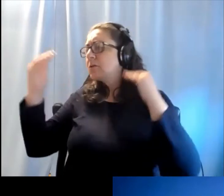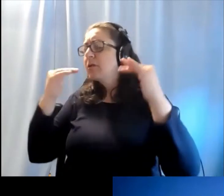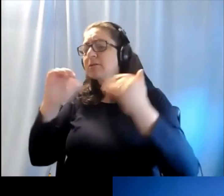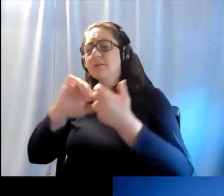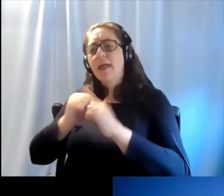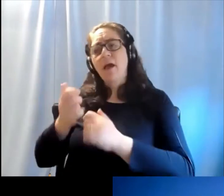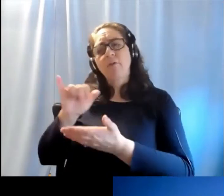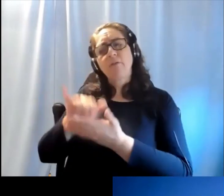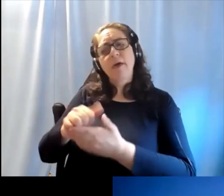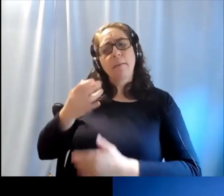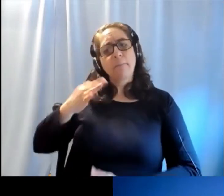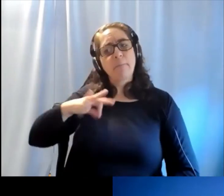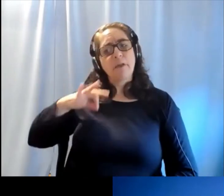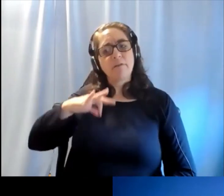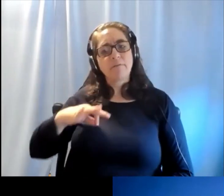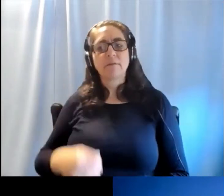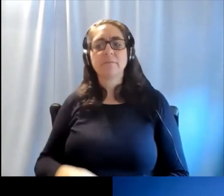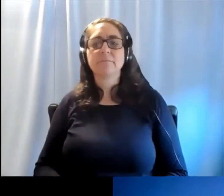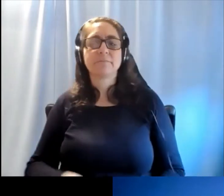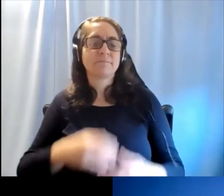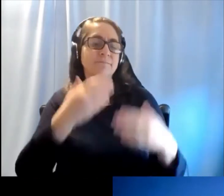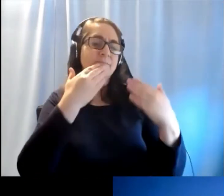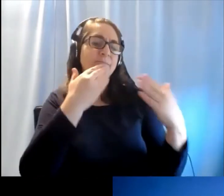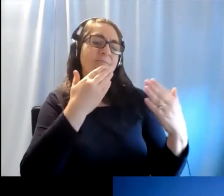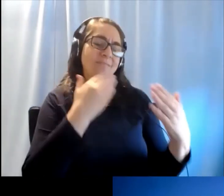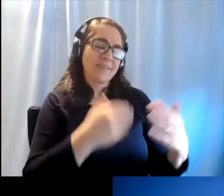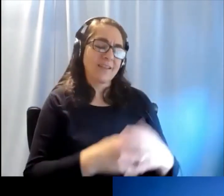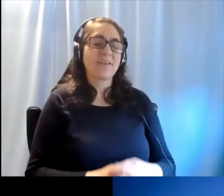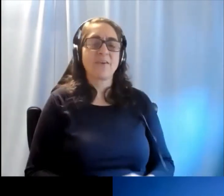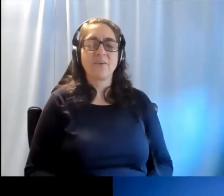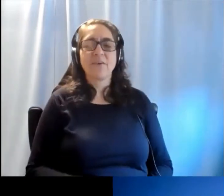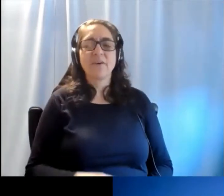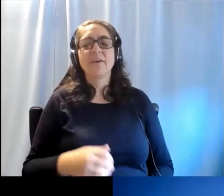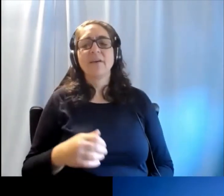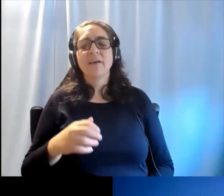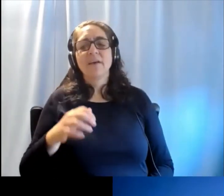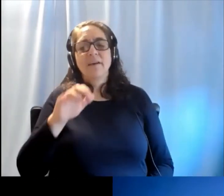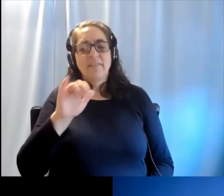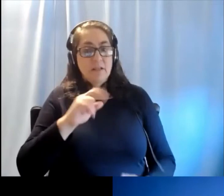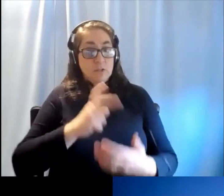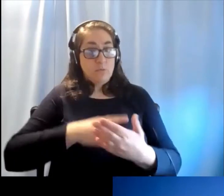and how you see that being a benefit? Yeah. Thanks, Laurie.